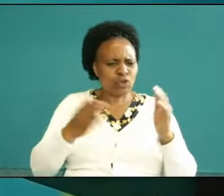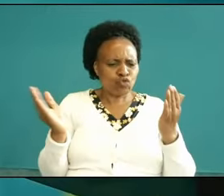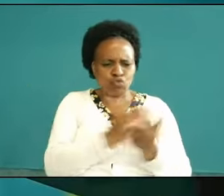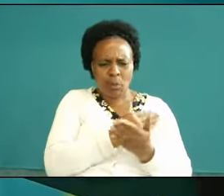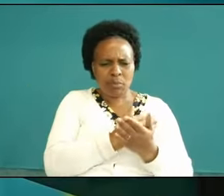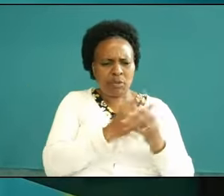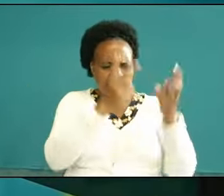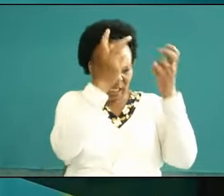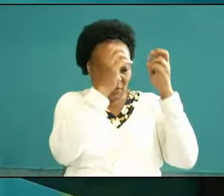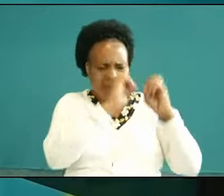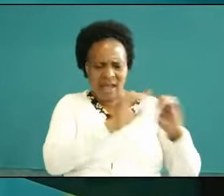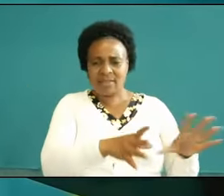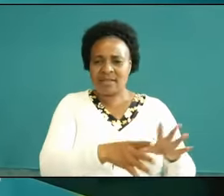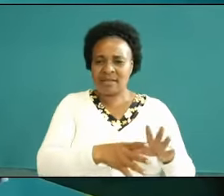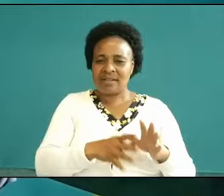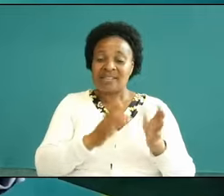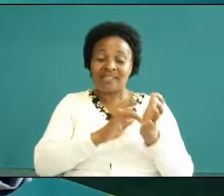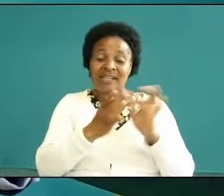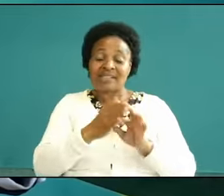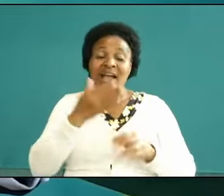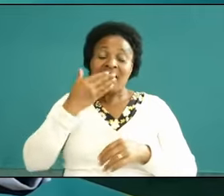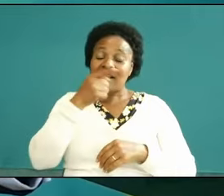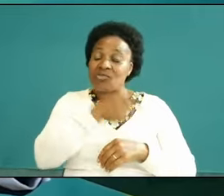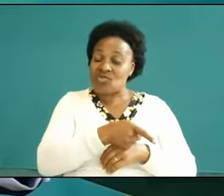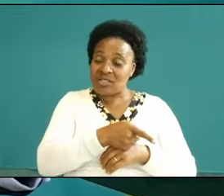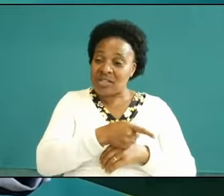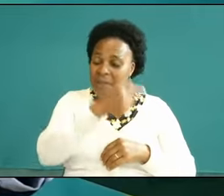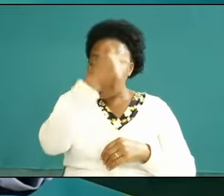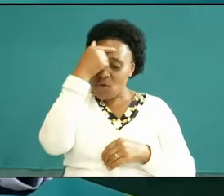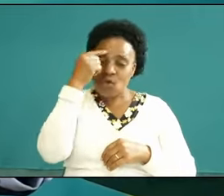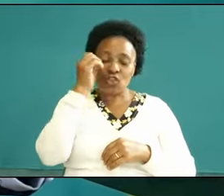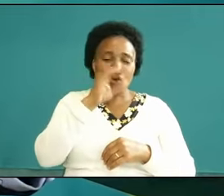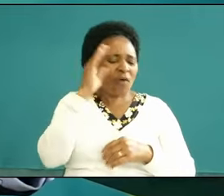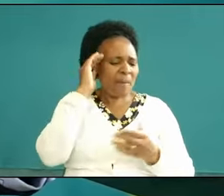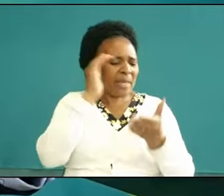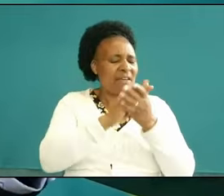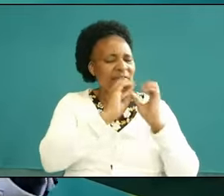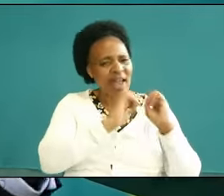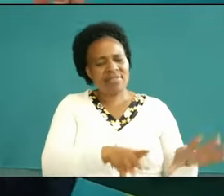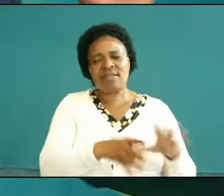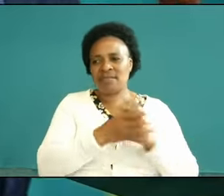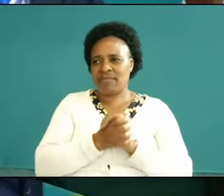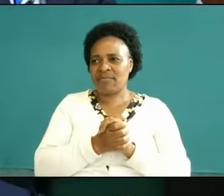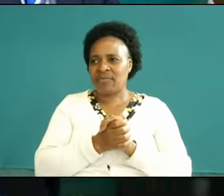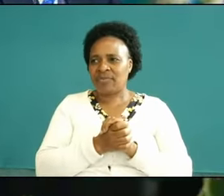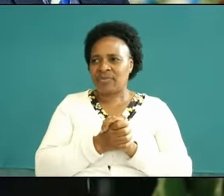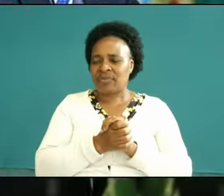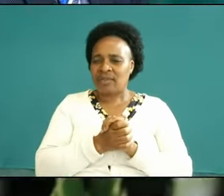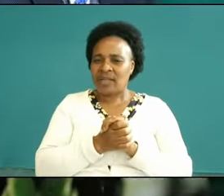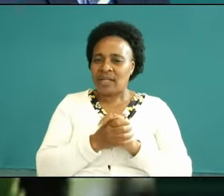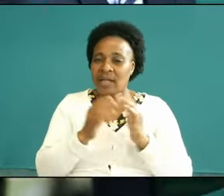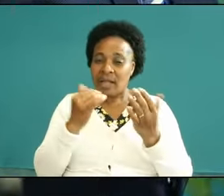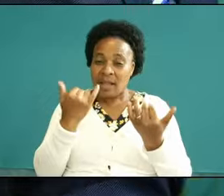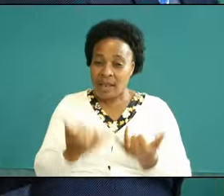looks at them and tell them because of your un belief and I also want you to know the second